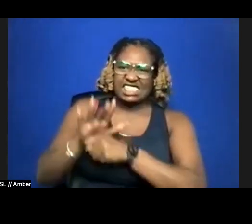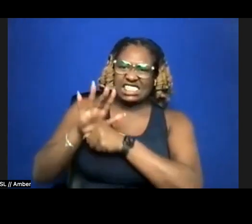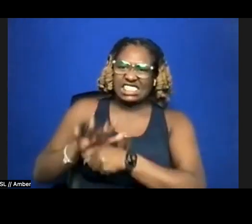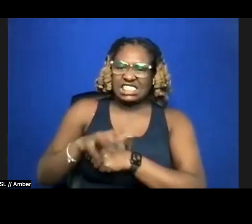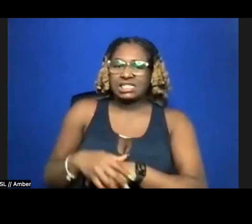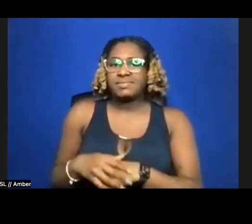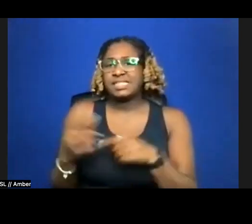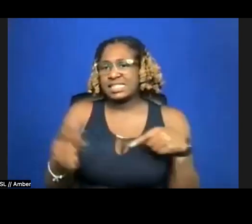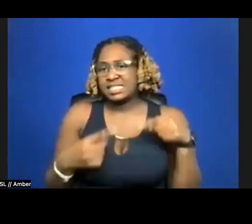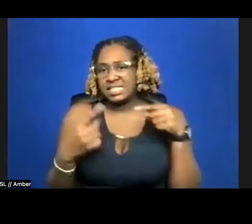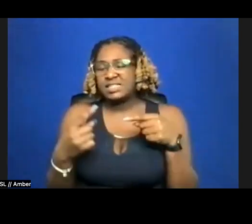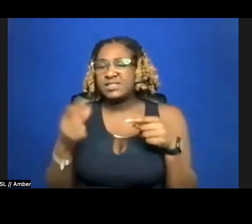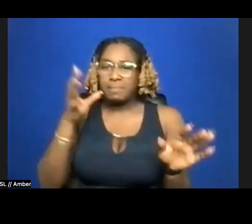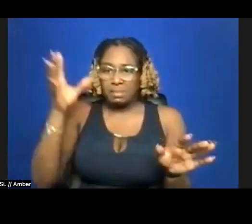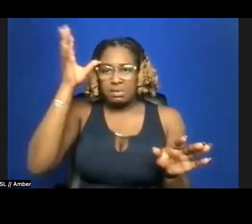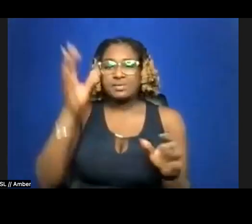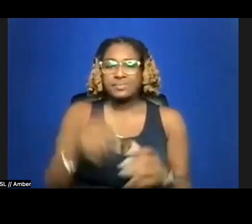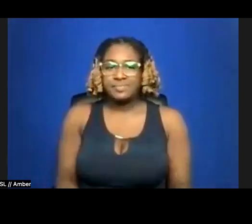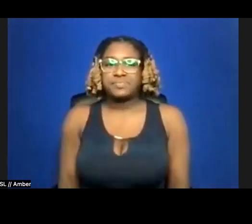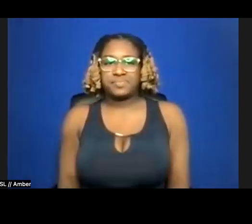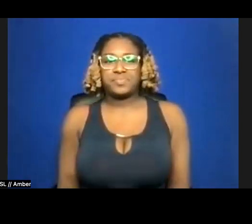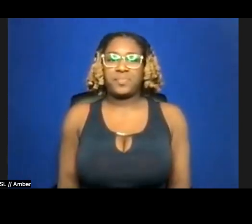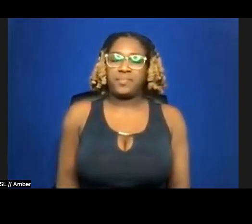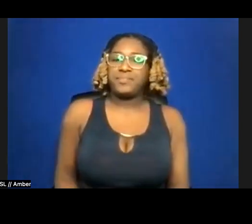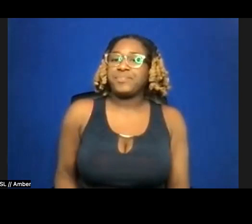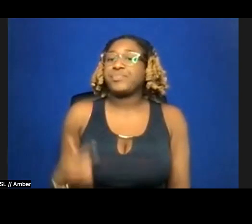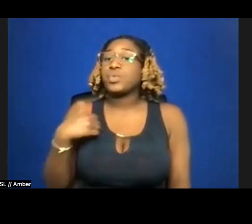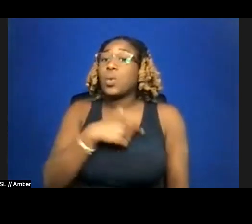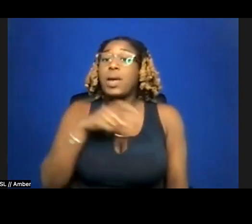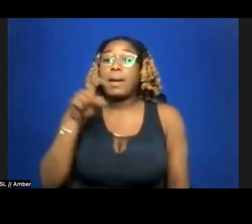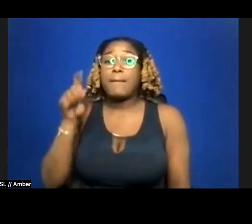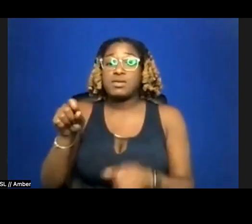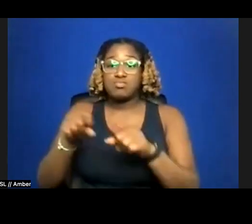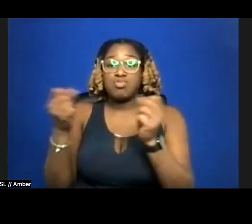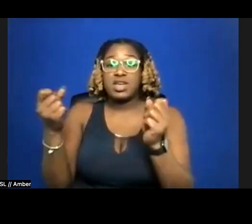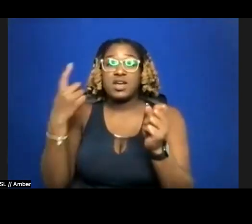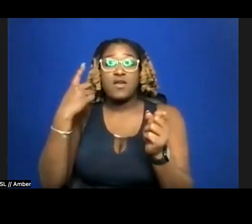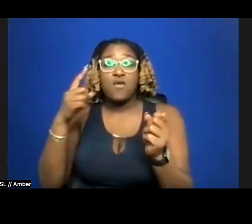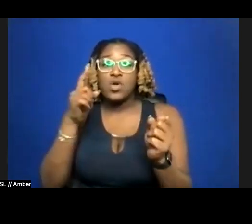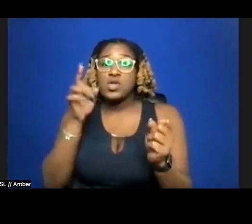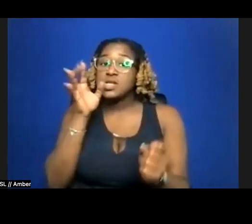in parenting. This is, "we must break, or the speaker fights herself about her smallness,"